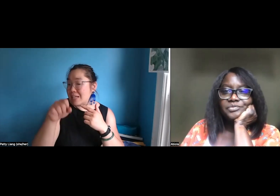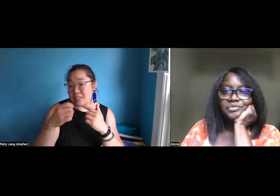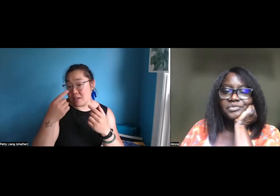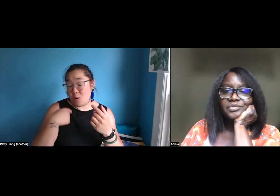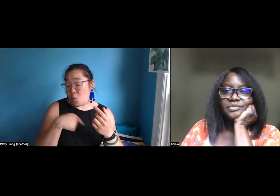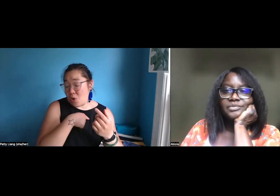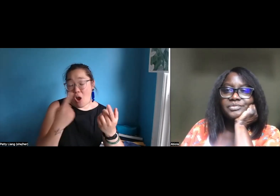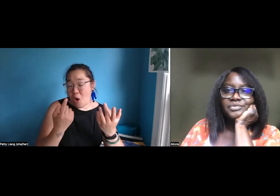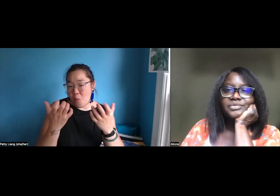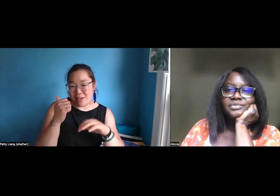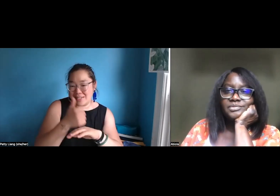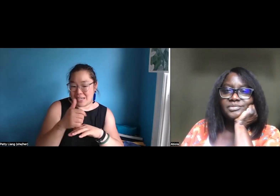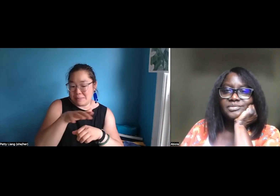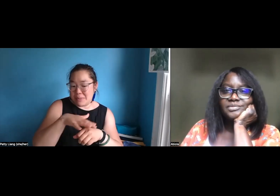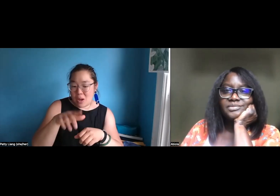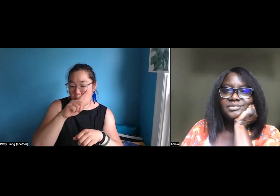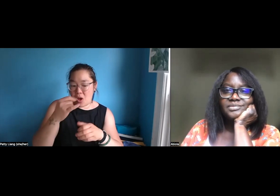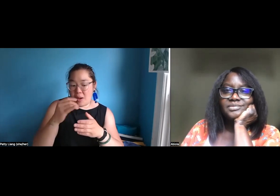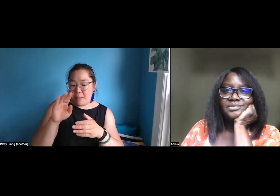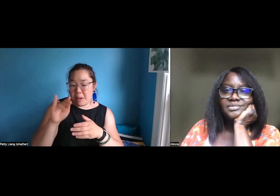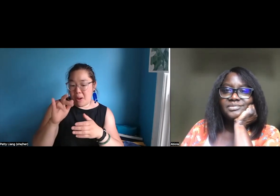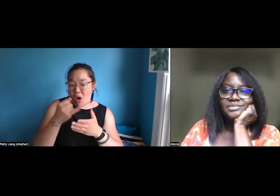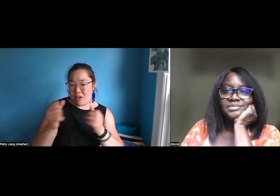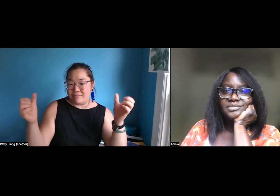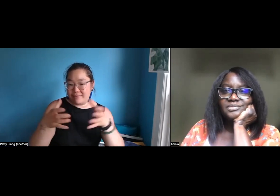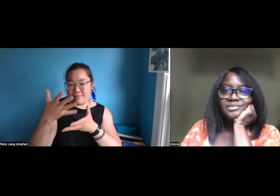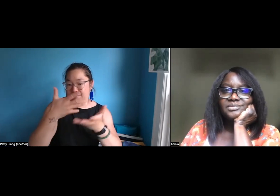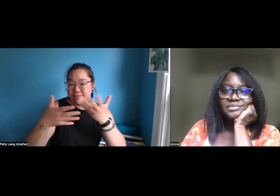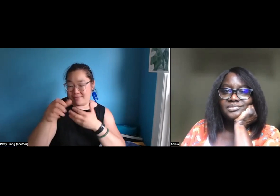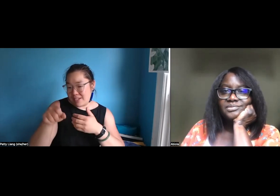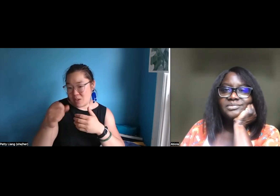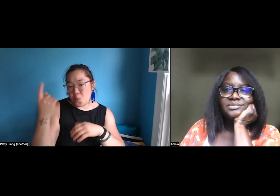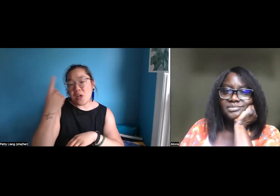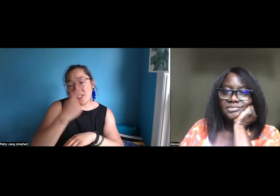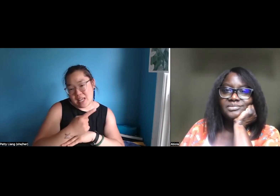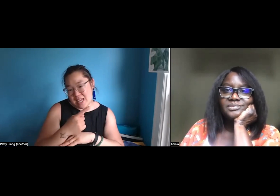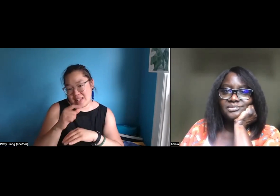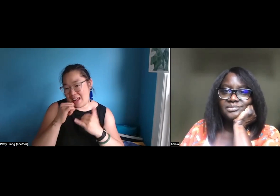Okay. Great. Yeah we have - we all always want to set up space where we